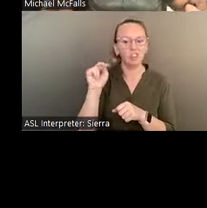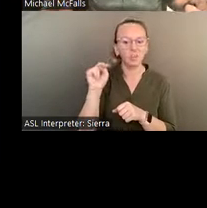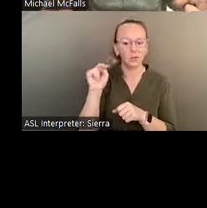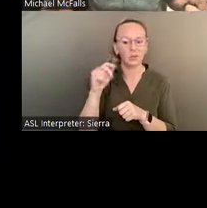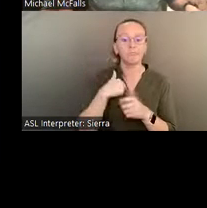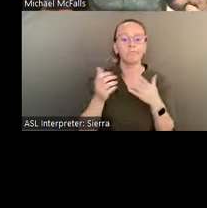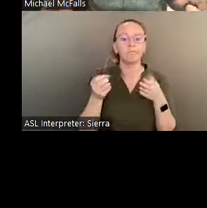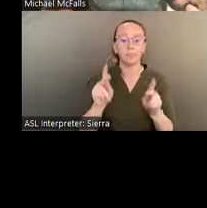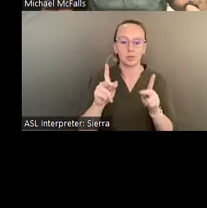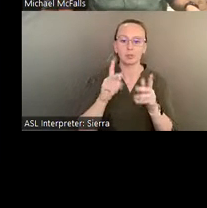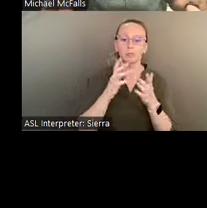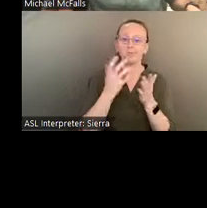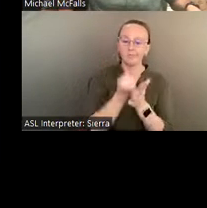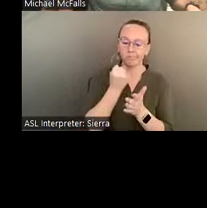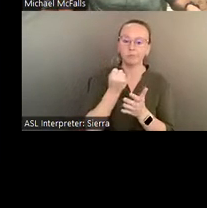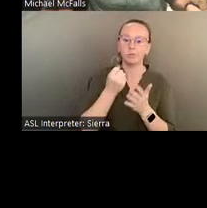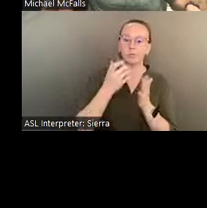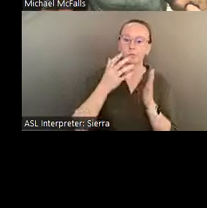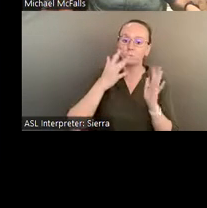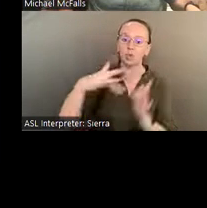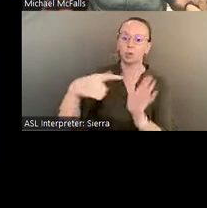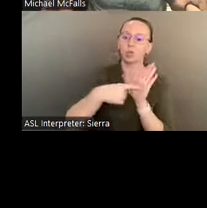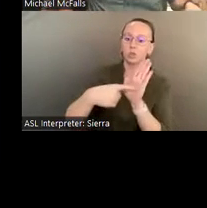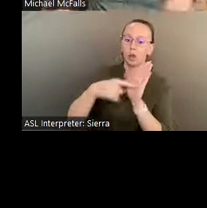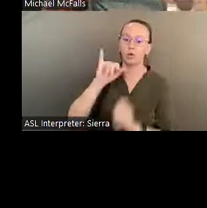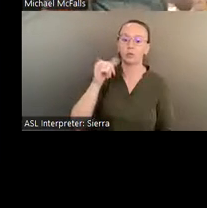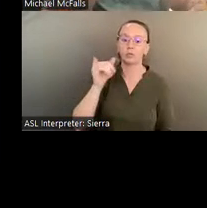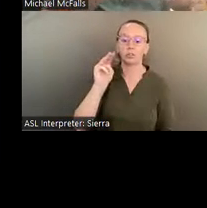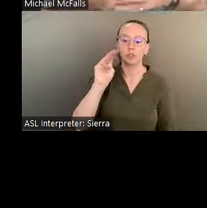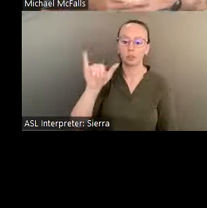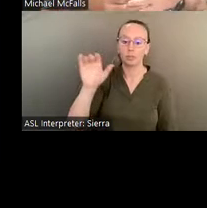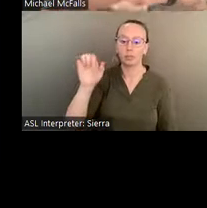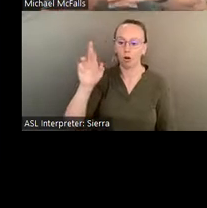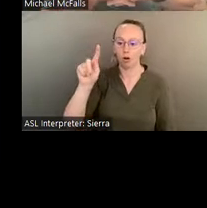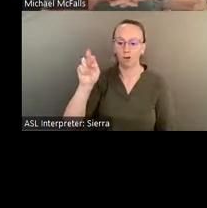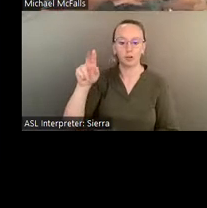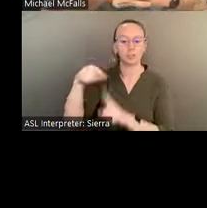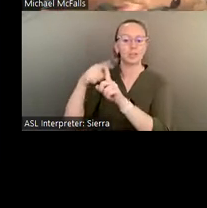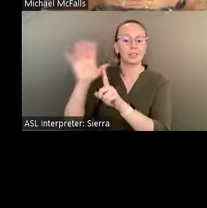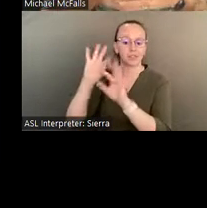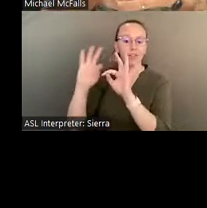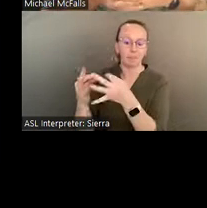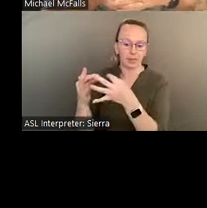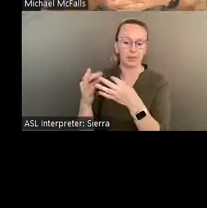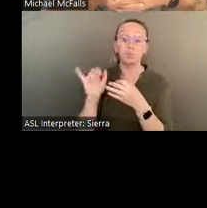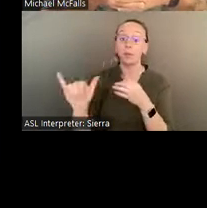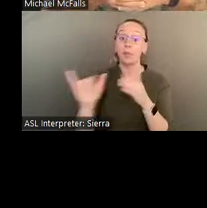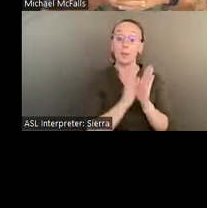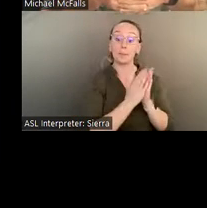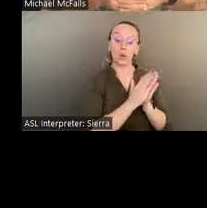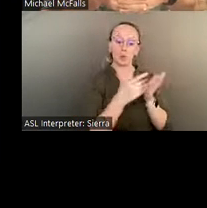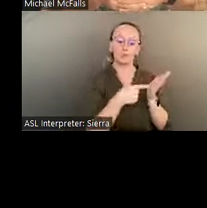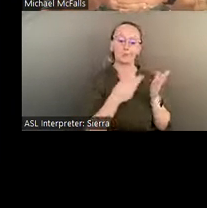Carter and his family, and I had the- in the book "In the Land of Pasaquan," Eddie...